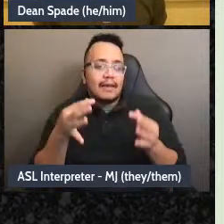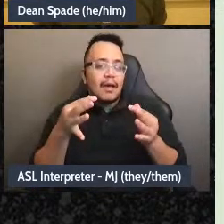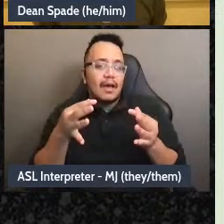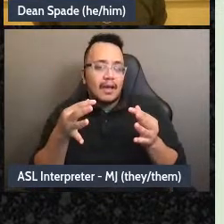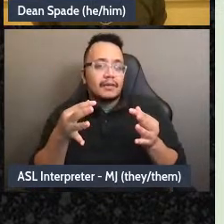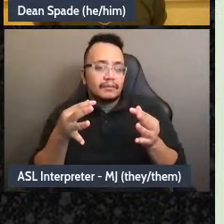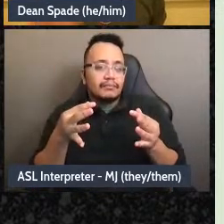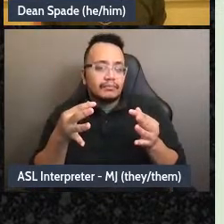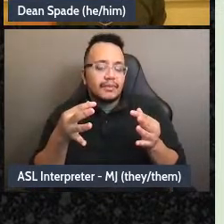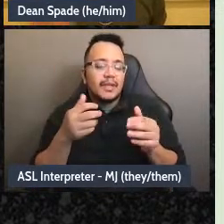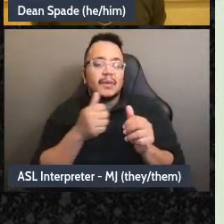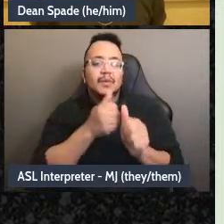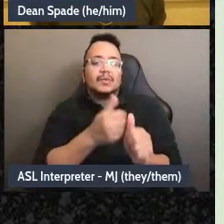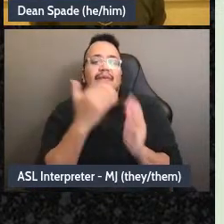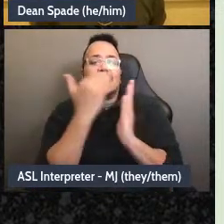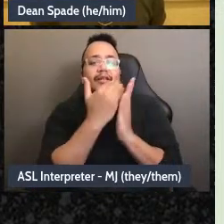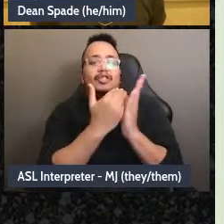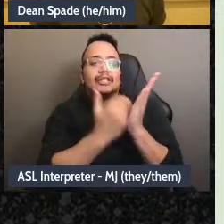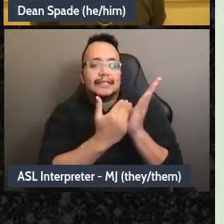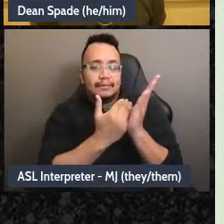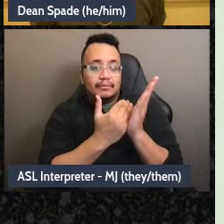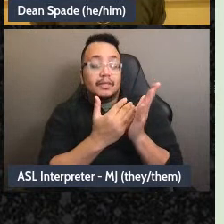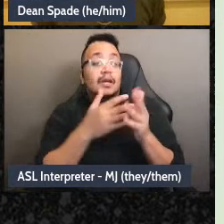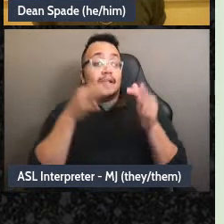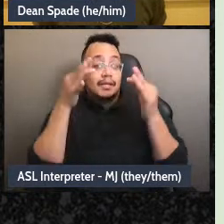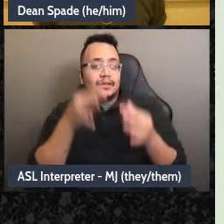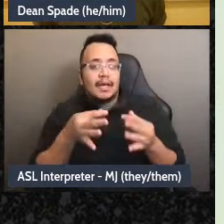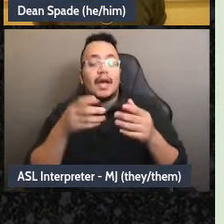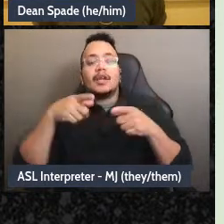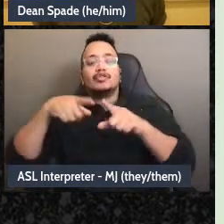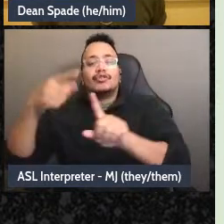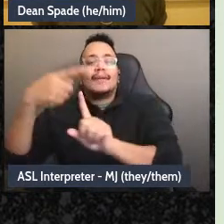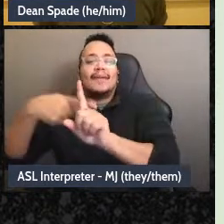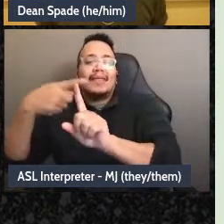and then they let people know maybe at our meeting when they do their little team report, maybe